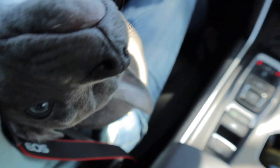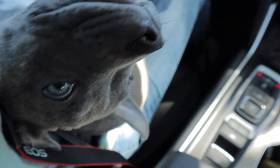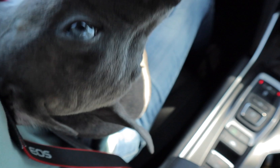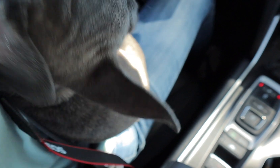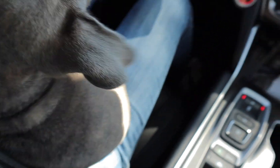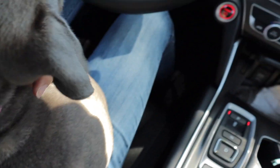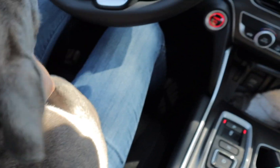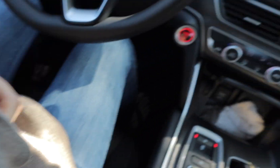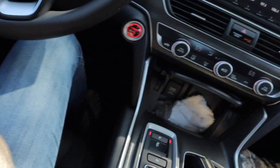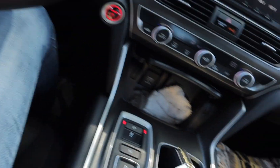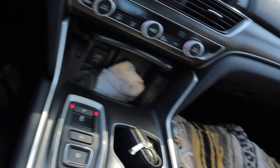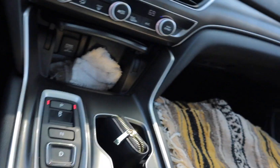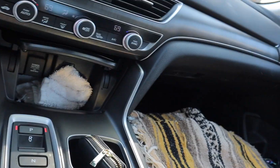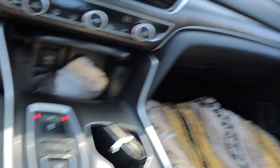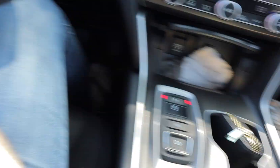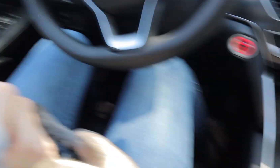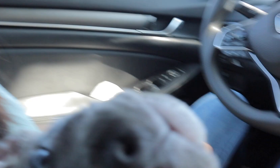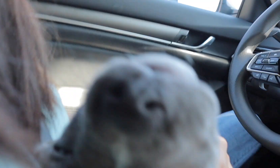E: you like the camera E: yes?